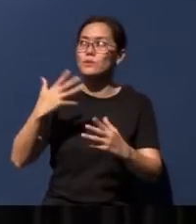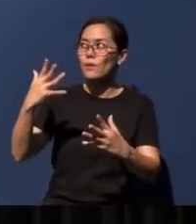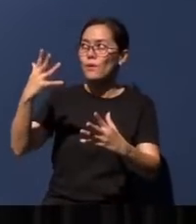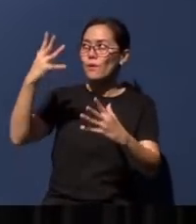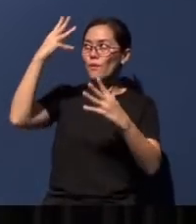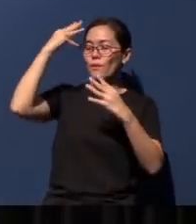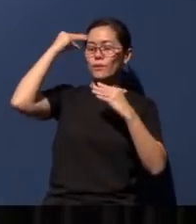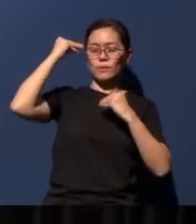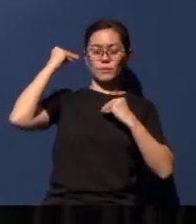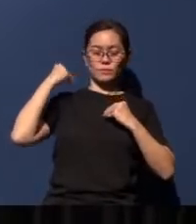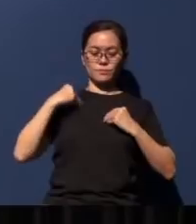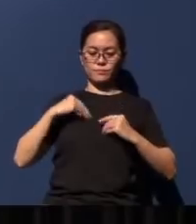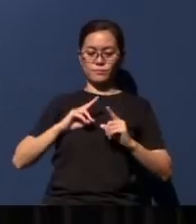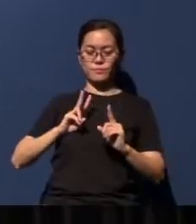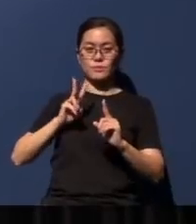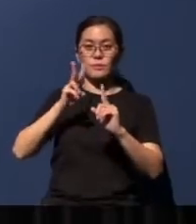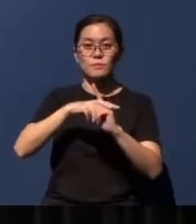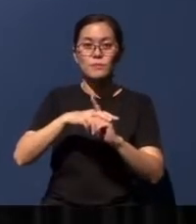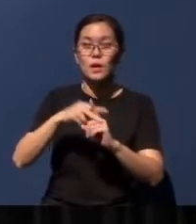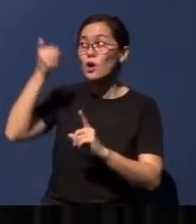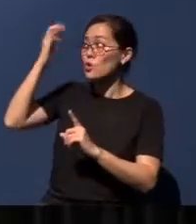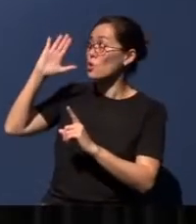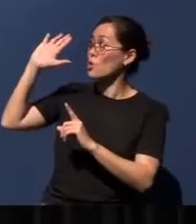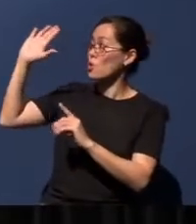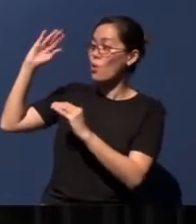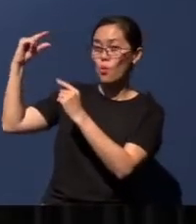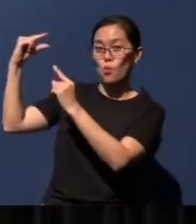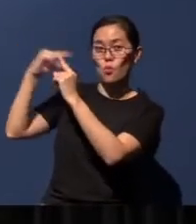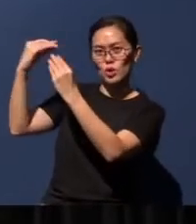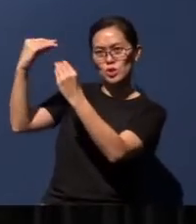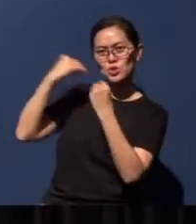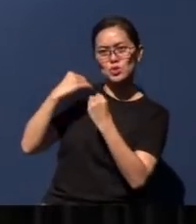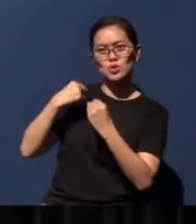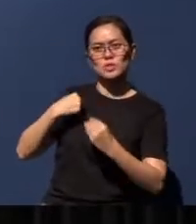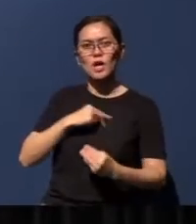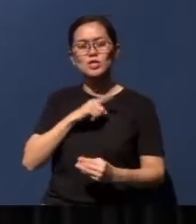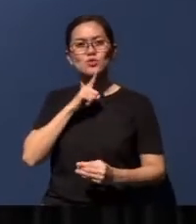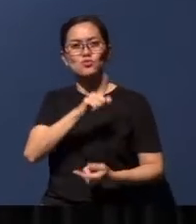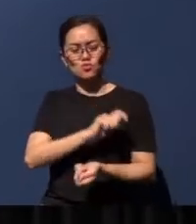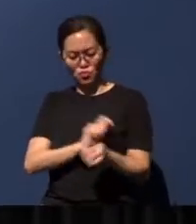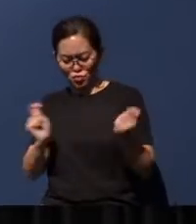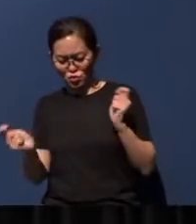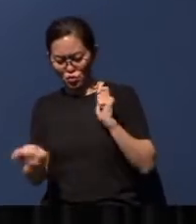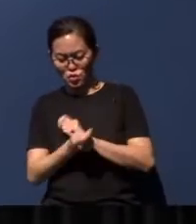what the Word of God is actually teaching us, true transformation can really begin to take place.